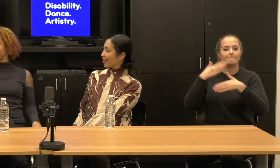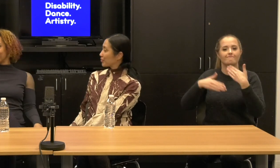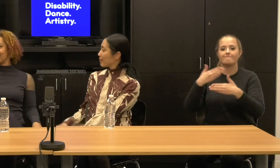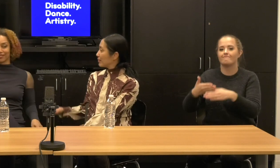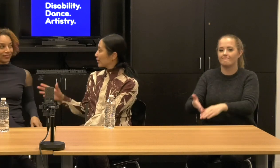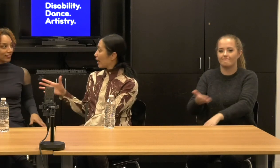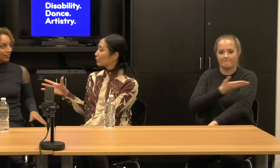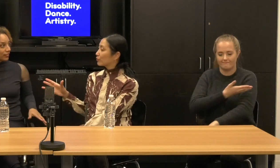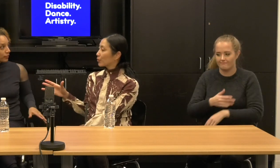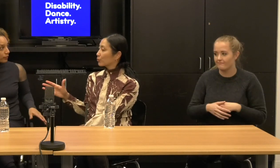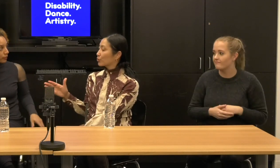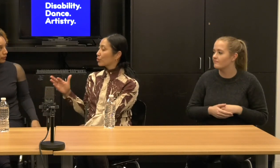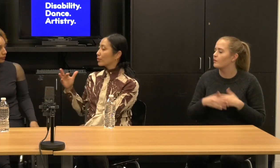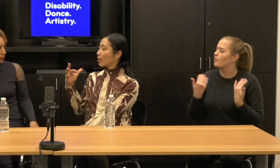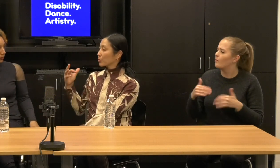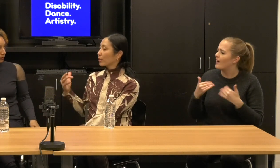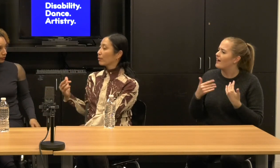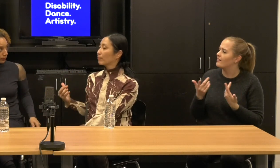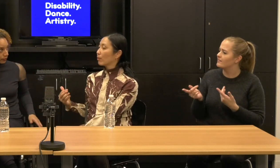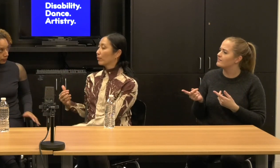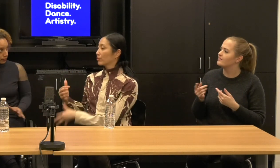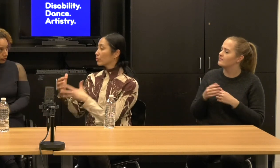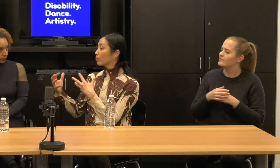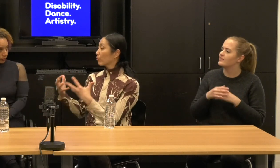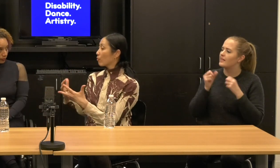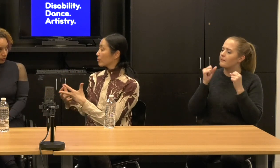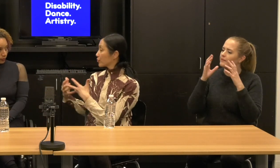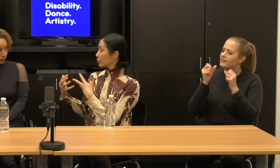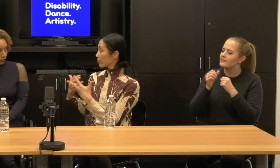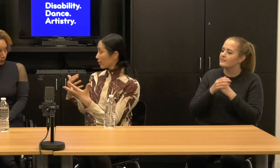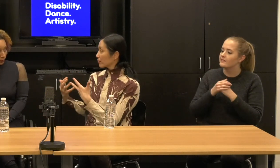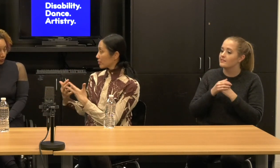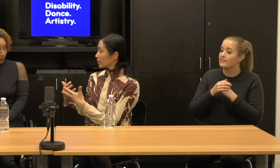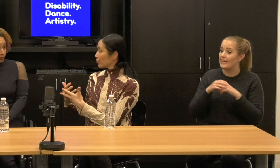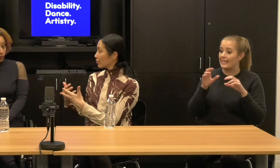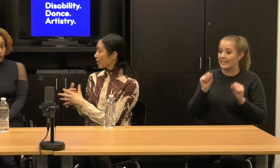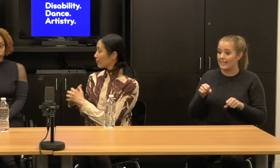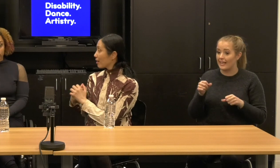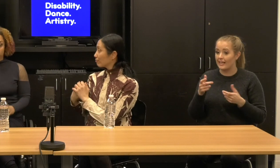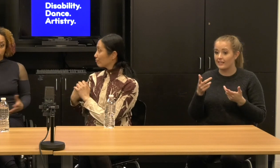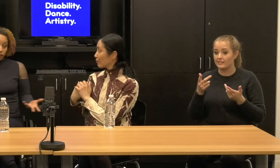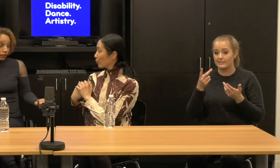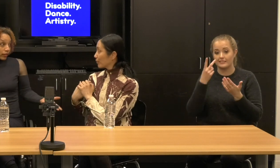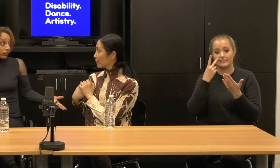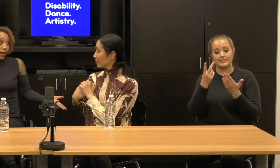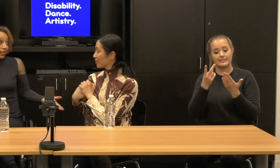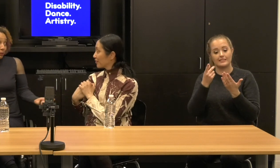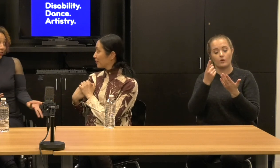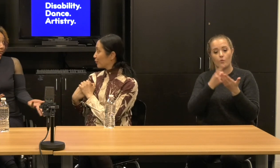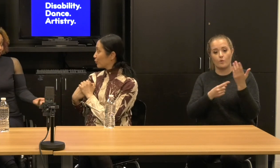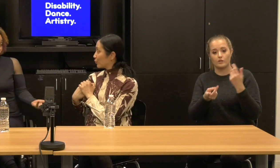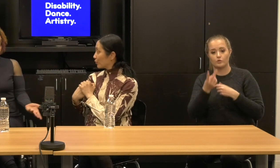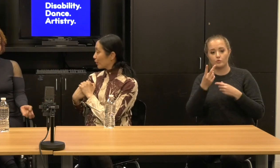Janet: So do they also hear about what the two performers are doing on stage at that moment, right? Alice: I mean, yeah.